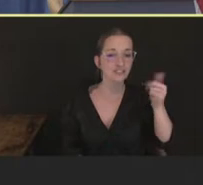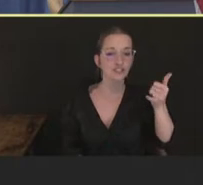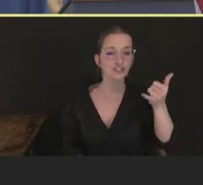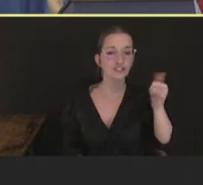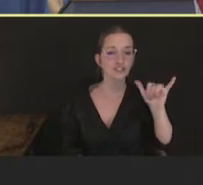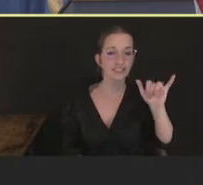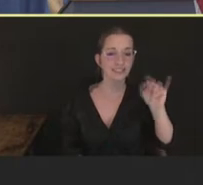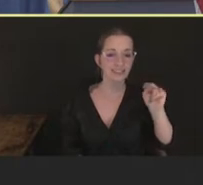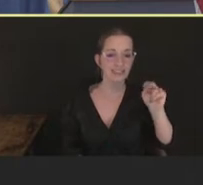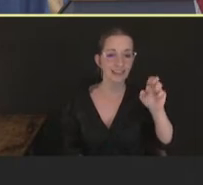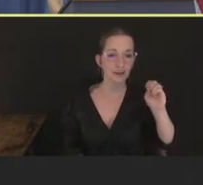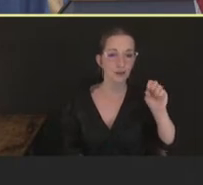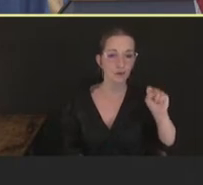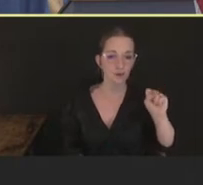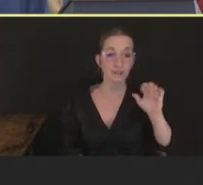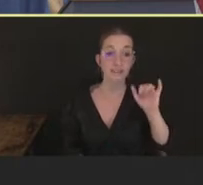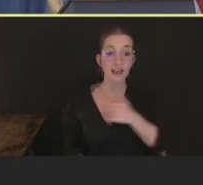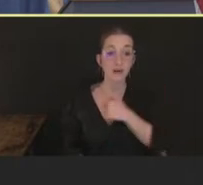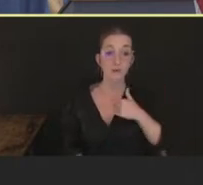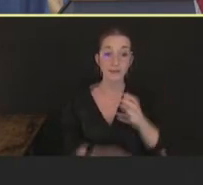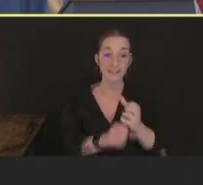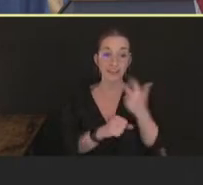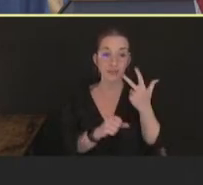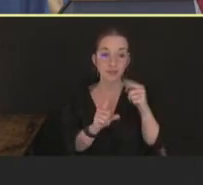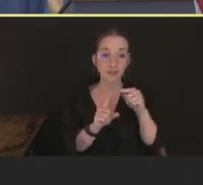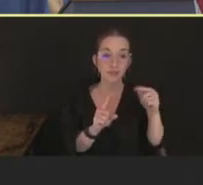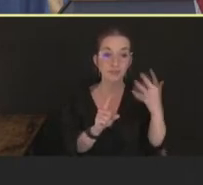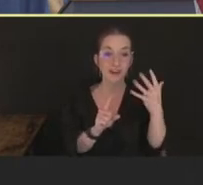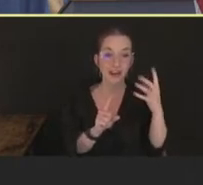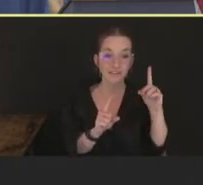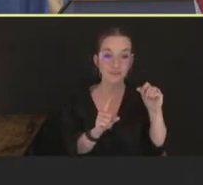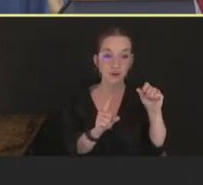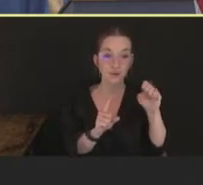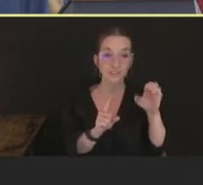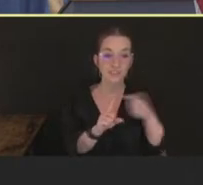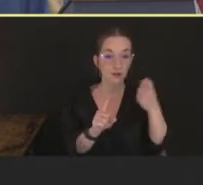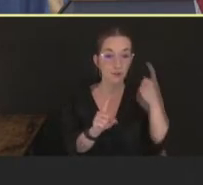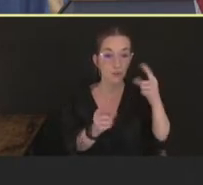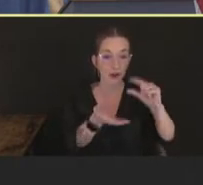doses out of what was originally a single dose vial for subcutaneous administration,